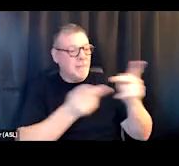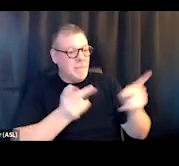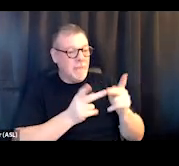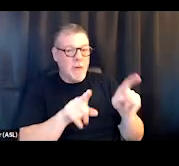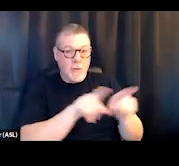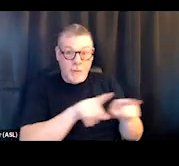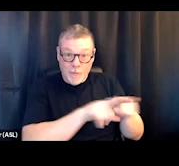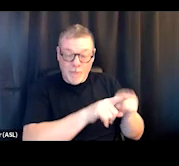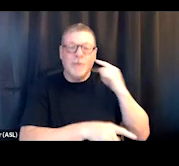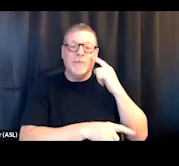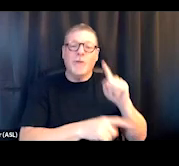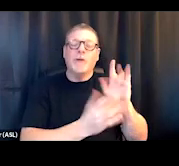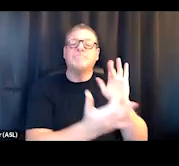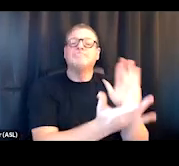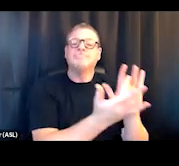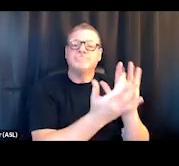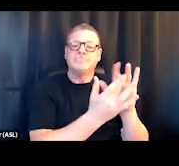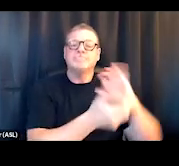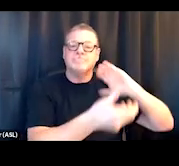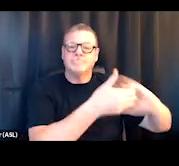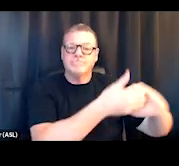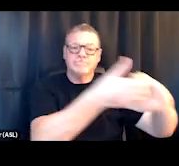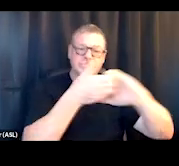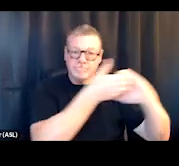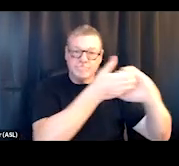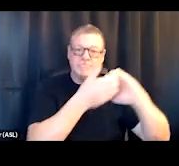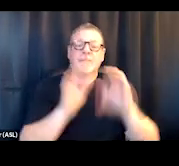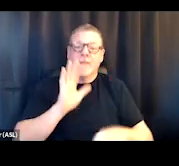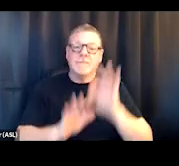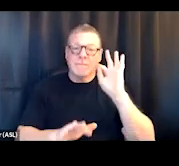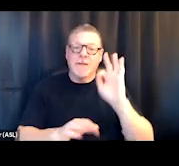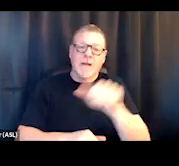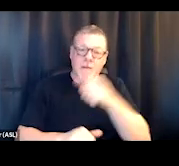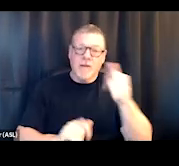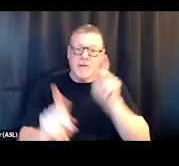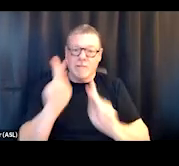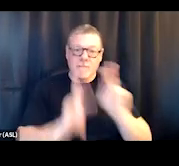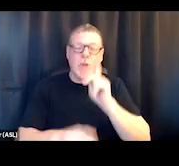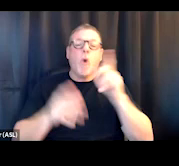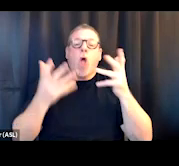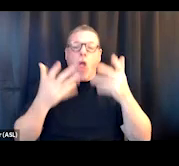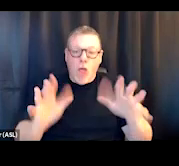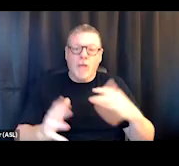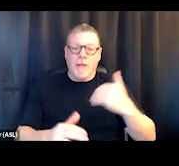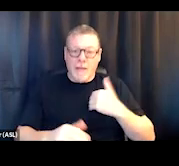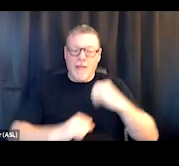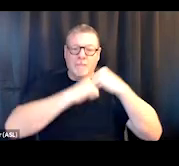to reach out and collaborate and find a partnership that already has existing infrastructures.